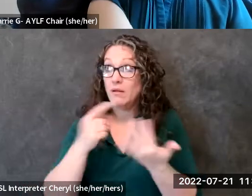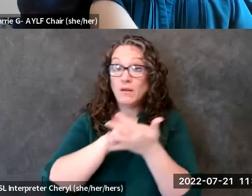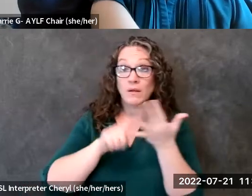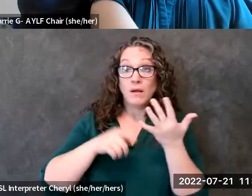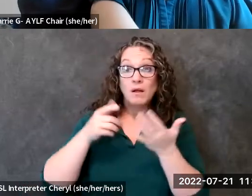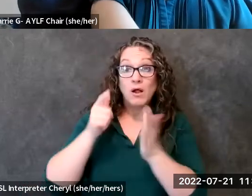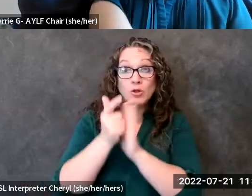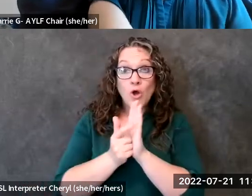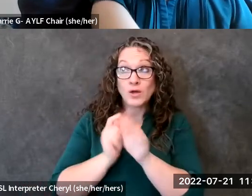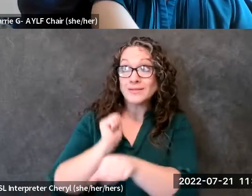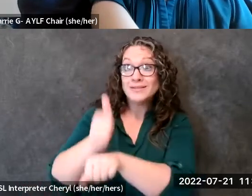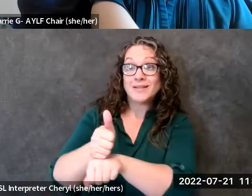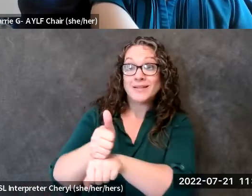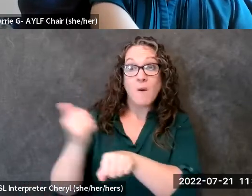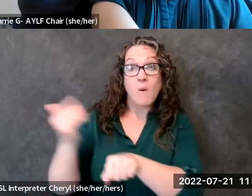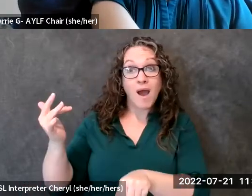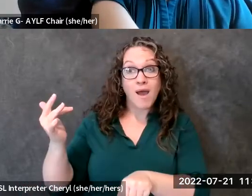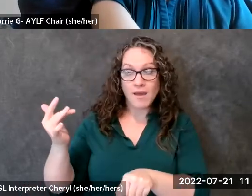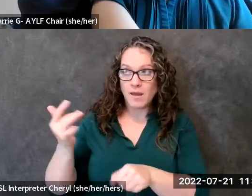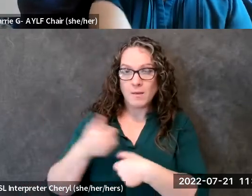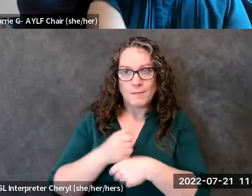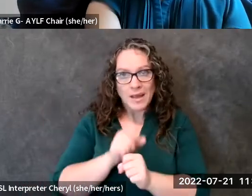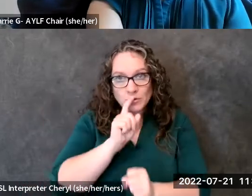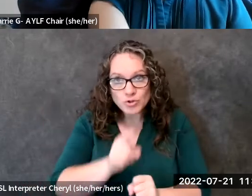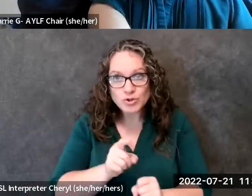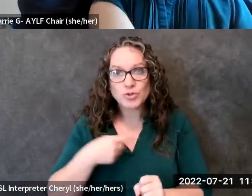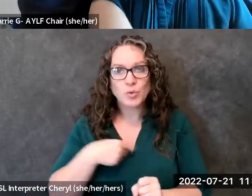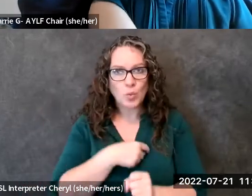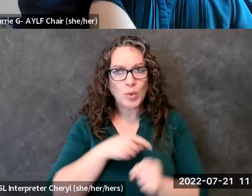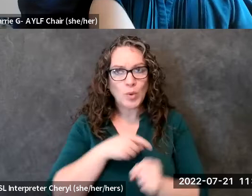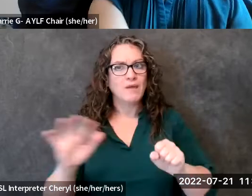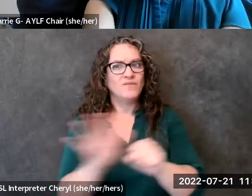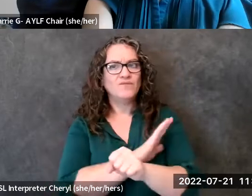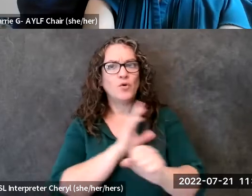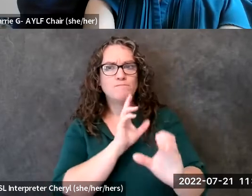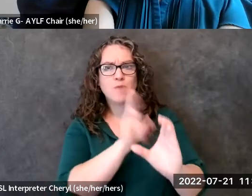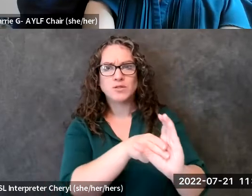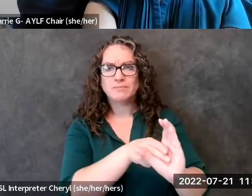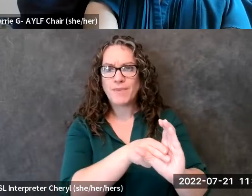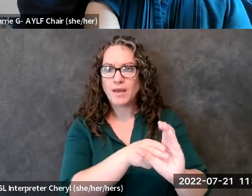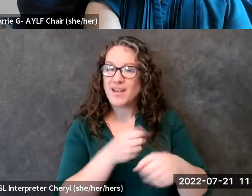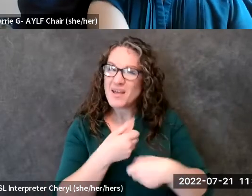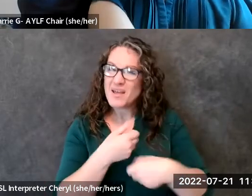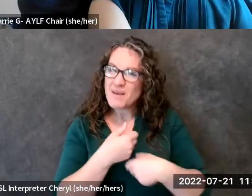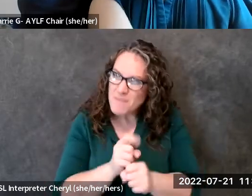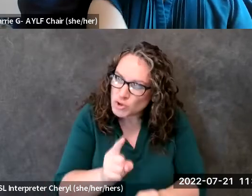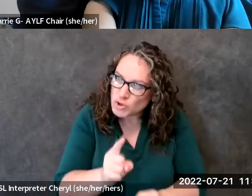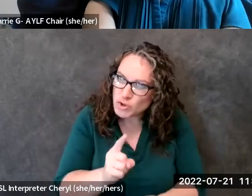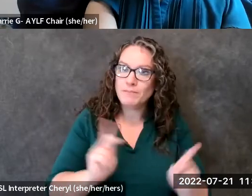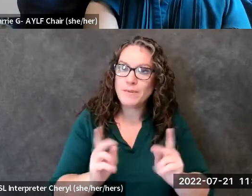that we um can fully participate and make sure that our voices are heard and so